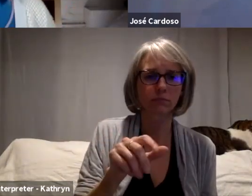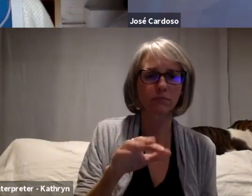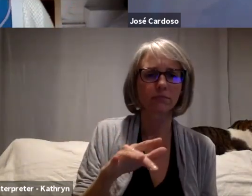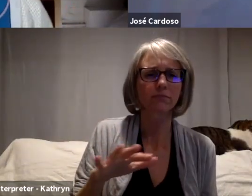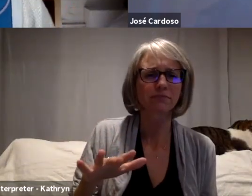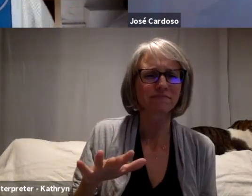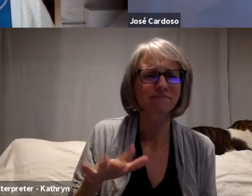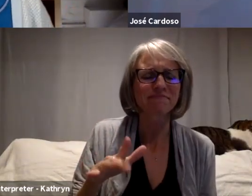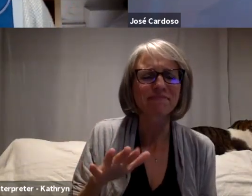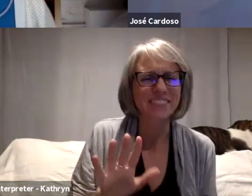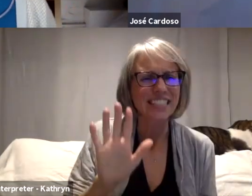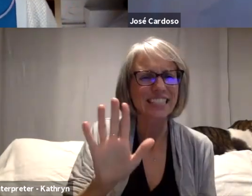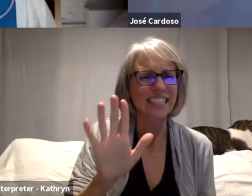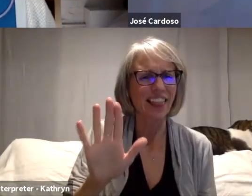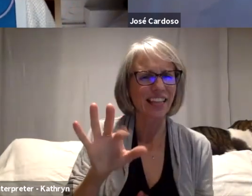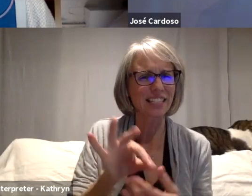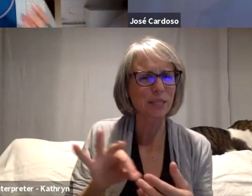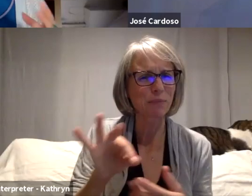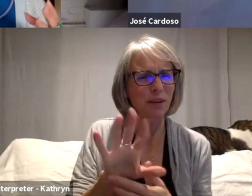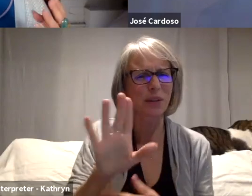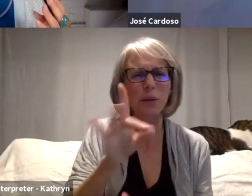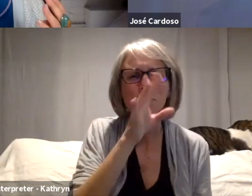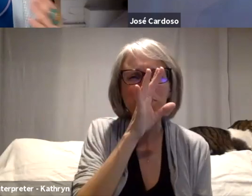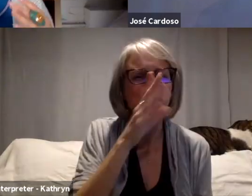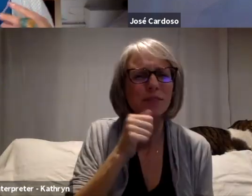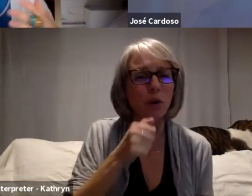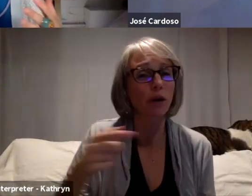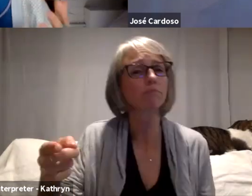Iwianch. - Iwianch. In that relationship to how that was